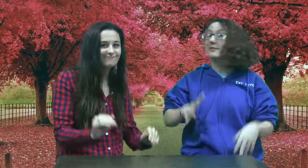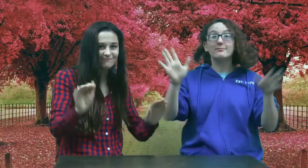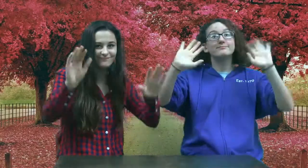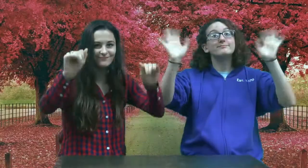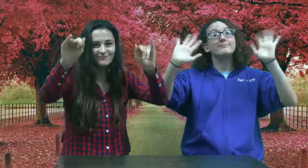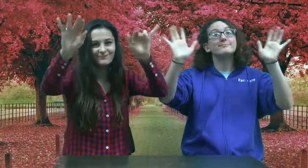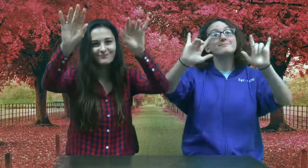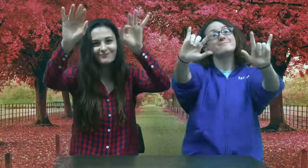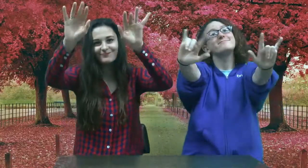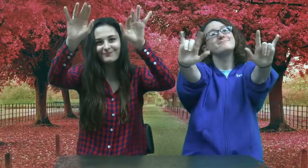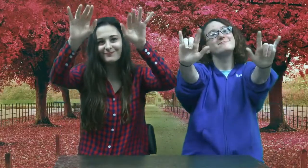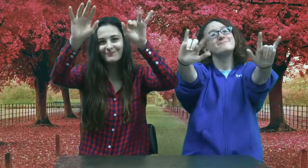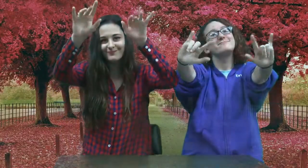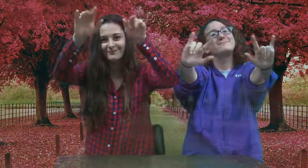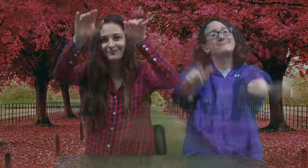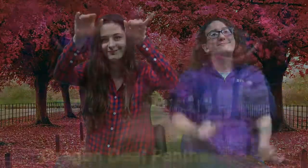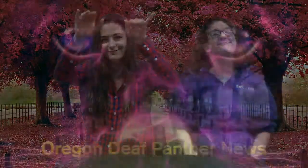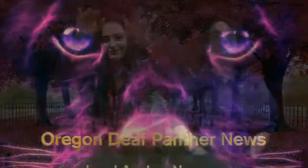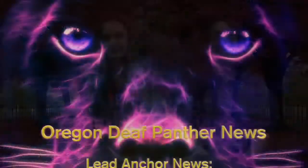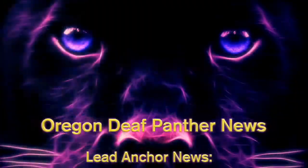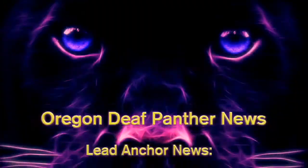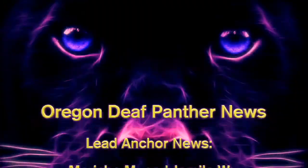Marisha and Jamila: Bye!